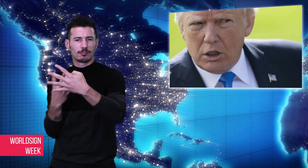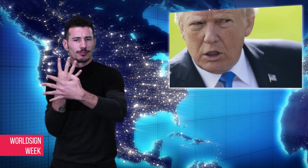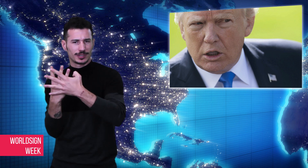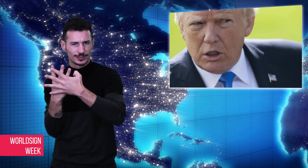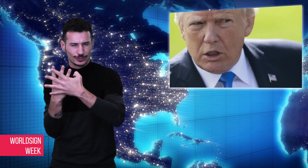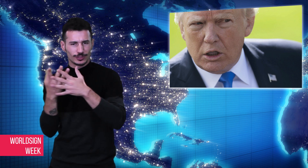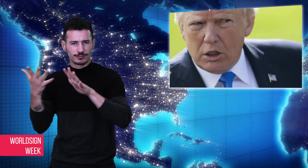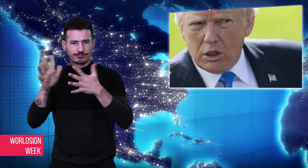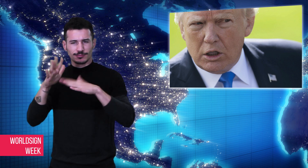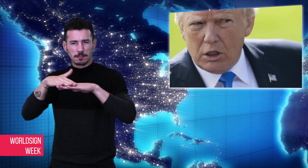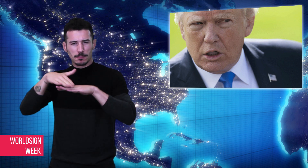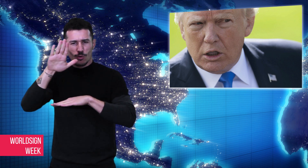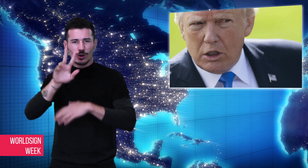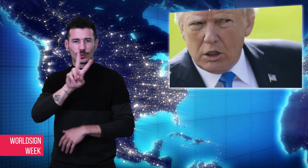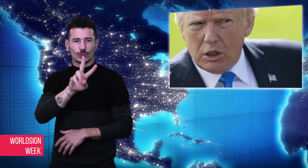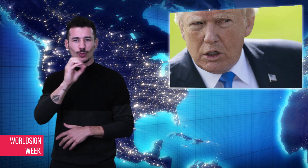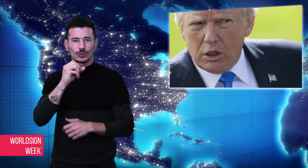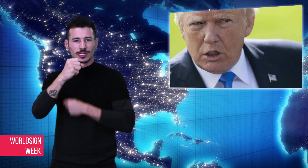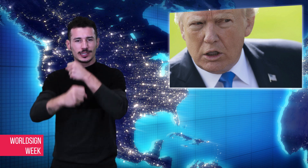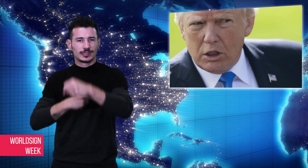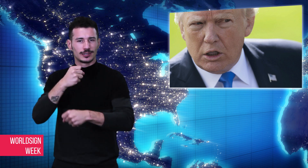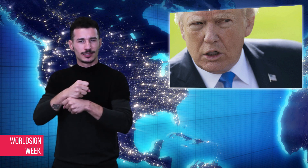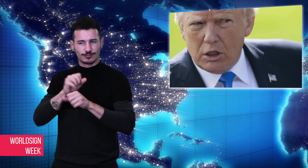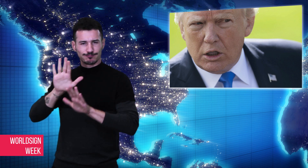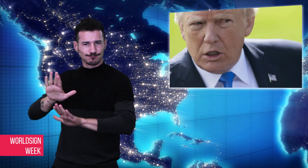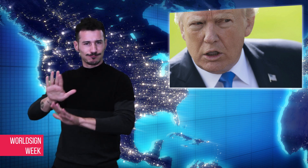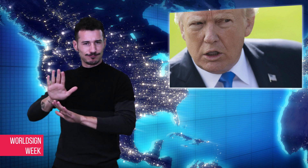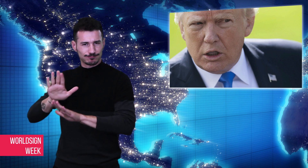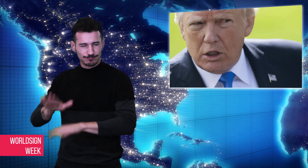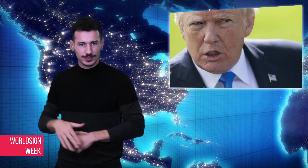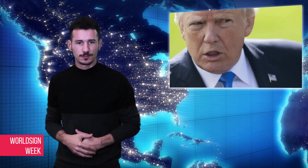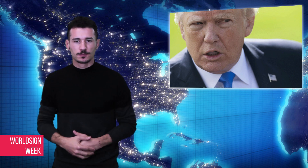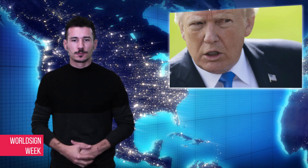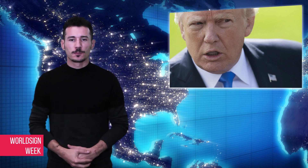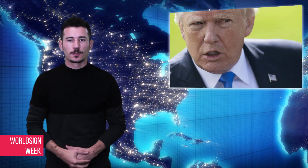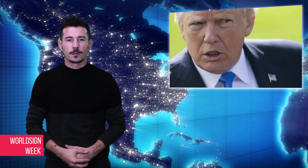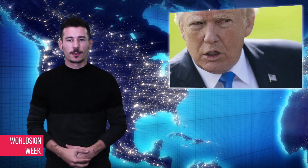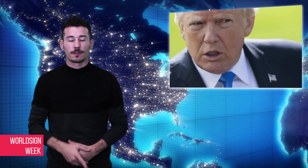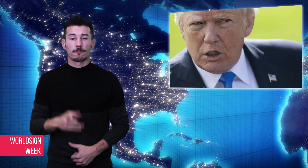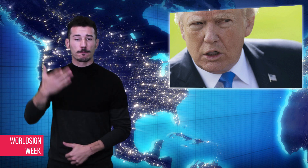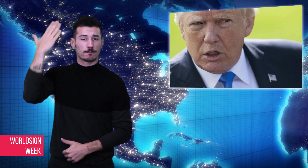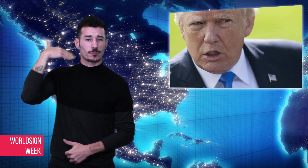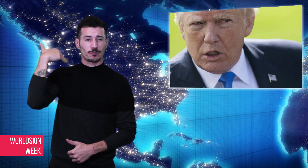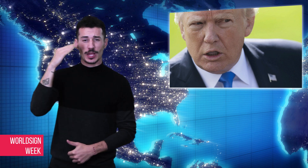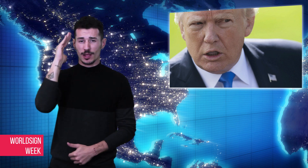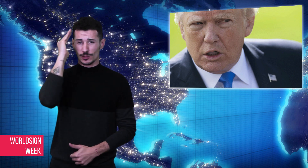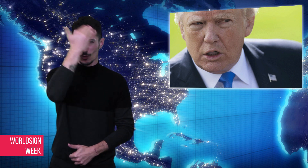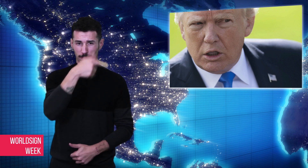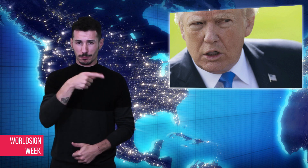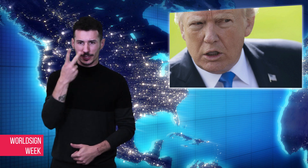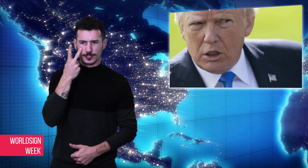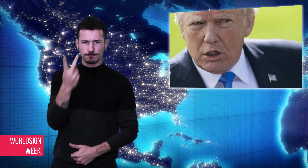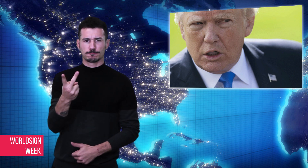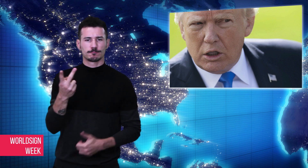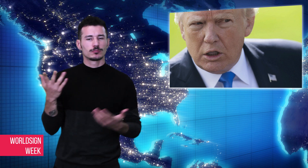felony which carries prison sentence of up to 20 years. Trump fired Manafort